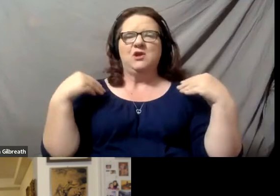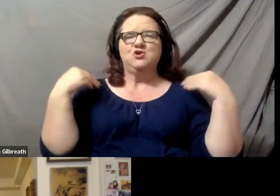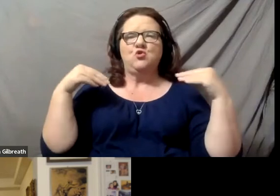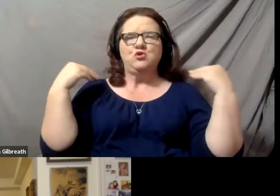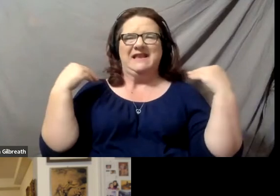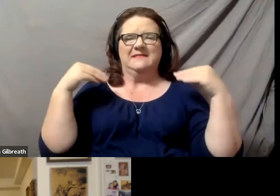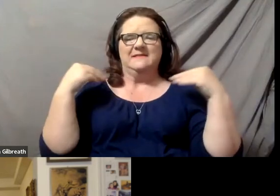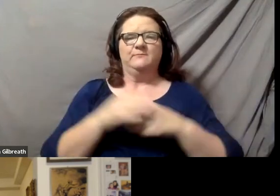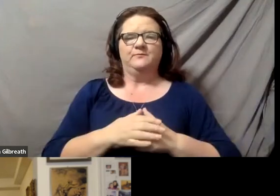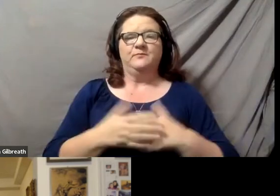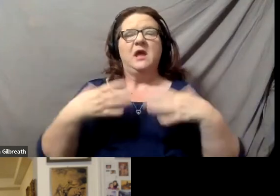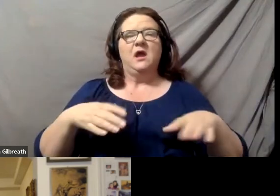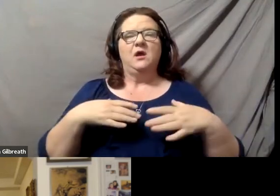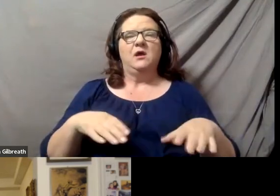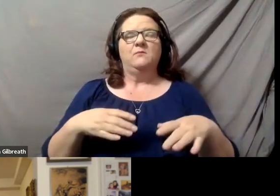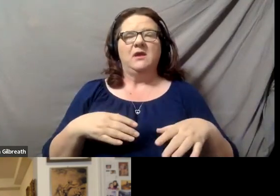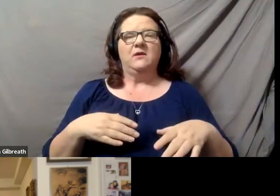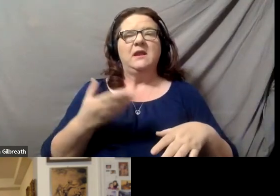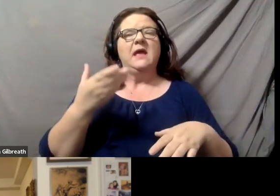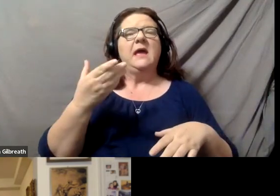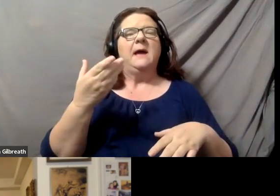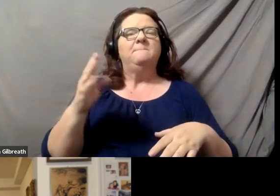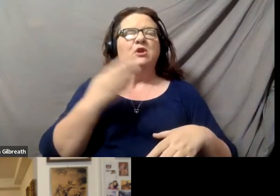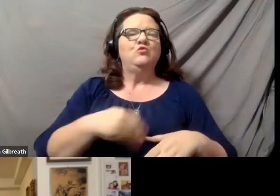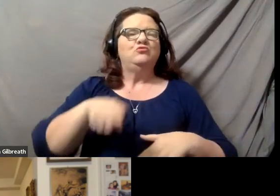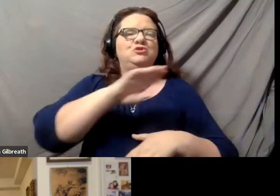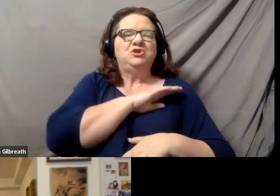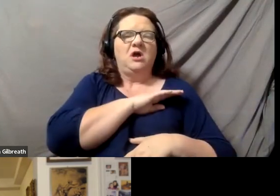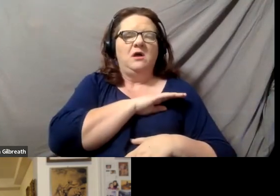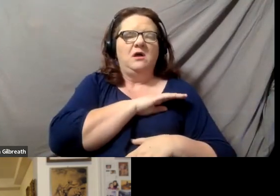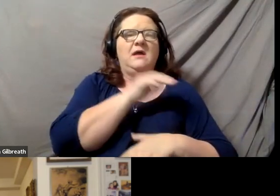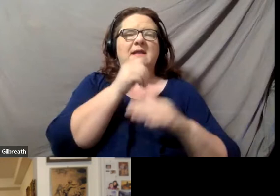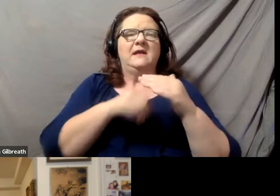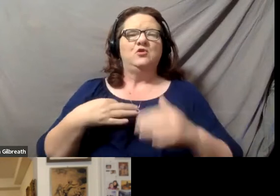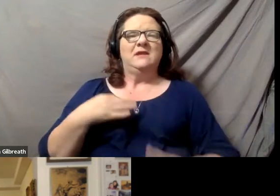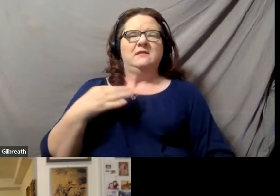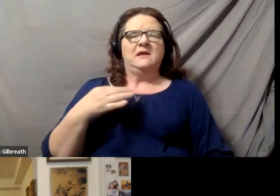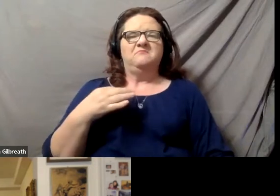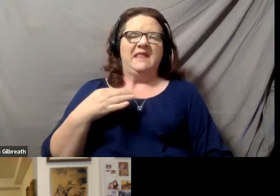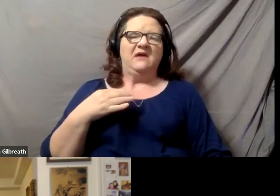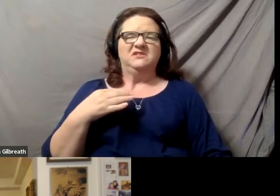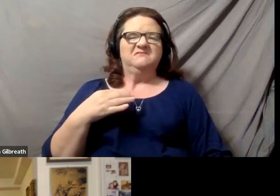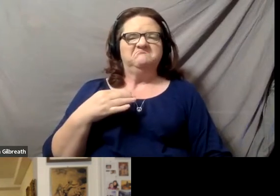I am wearing a blue shawl and a blouse that's kind of like feathered,